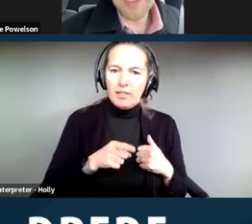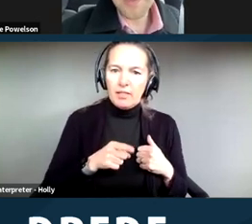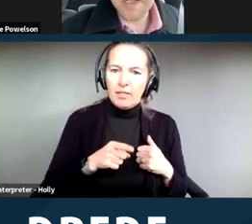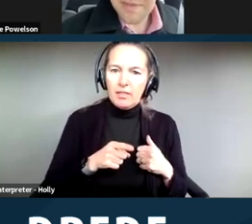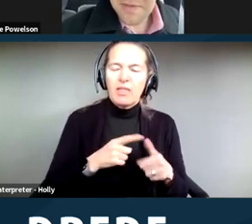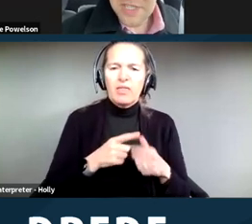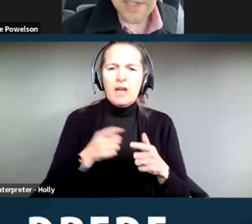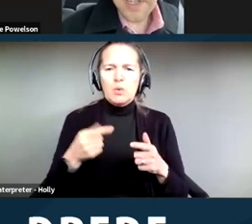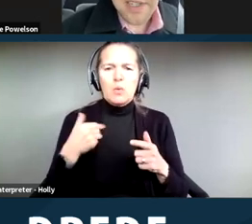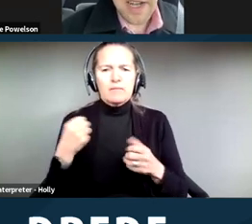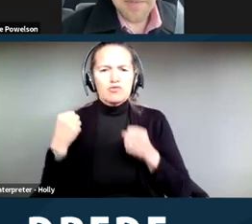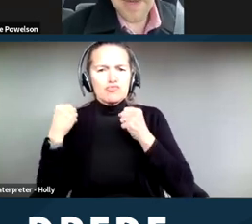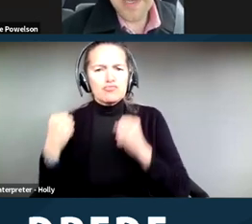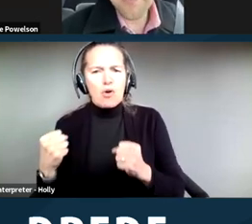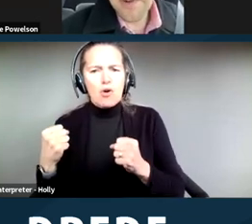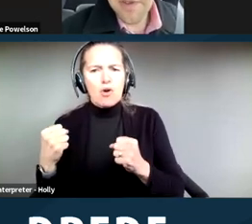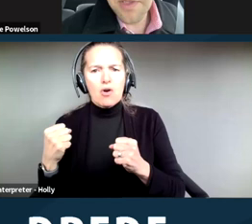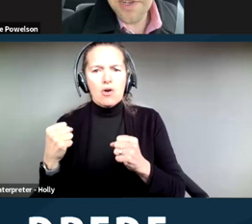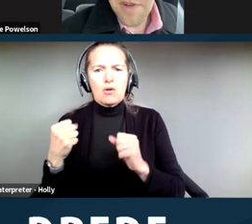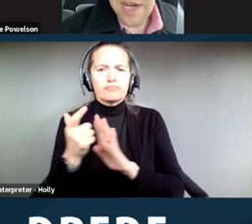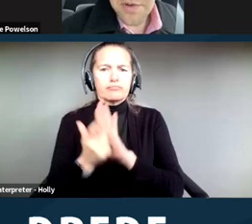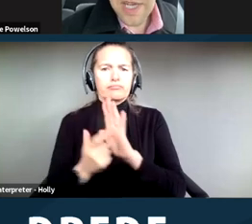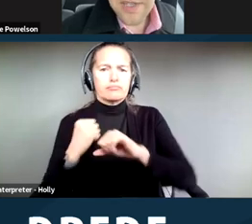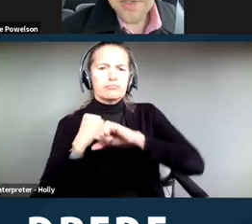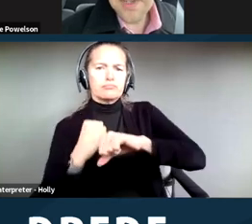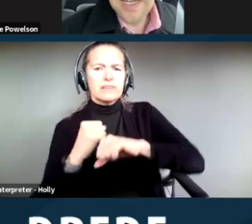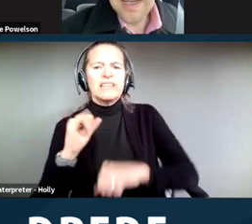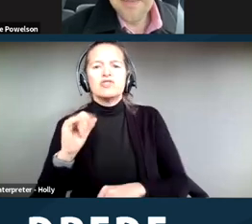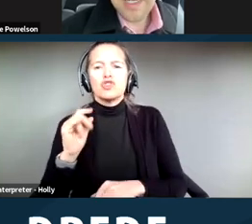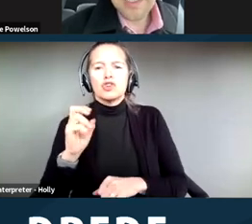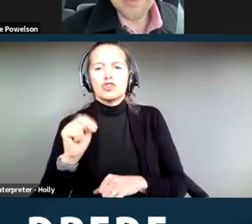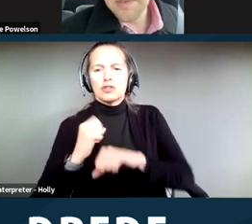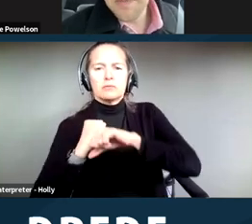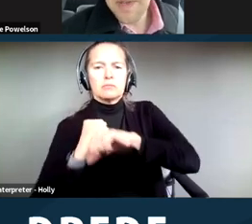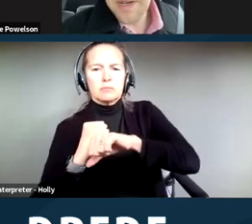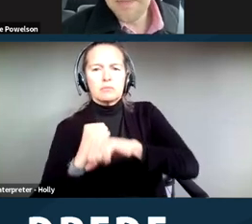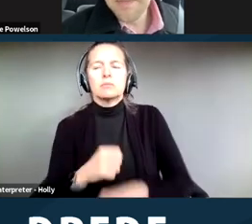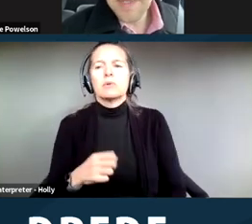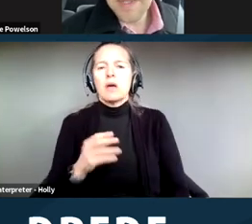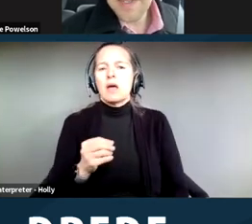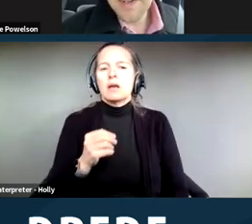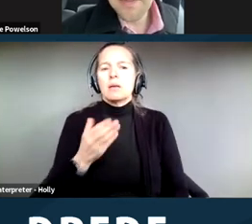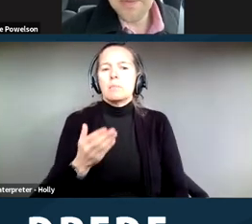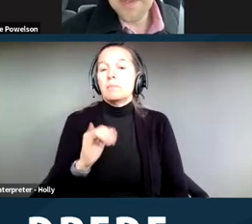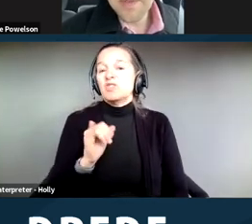And I think Jason could talk about that part in the Movado case because, you know,